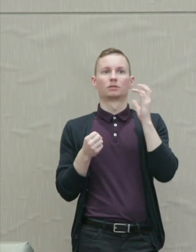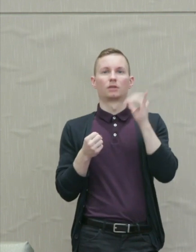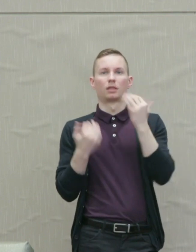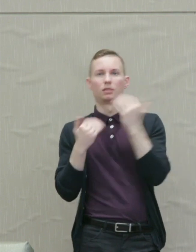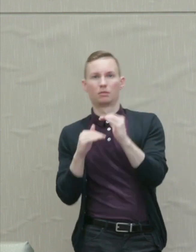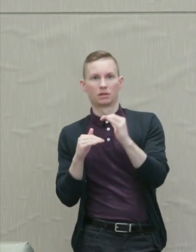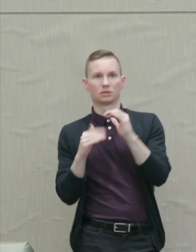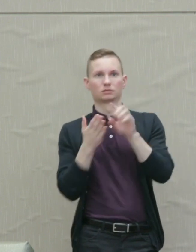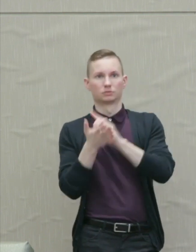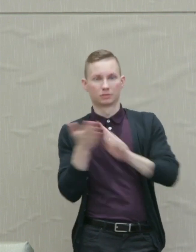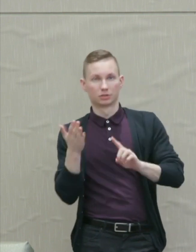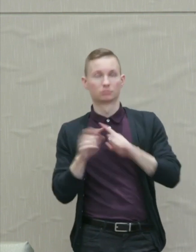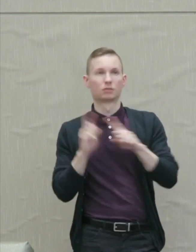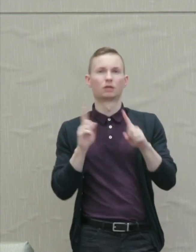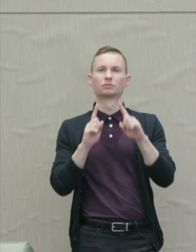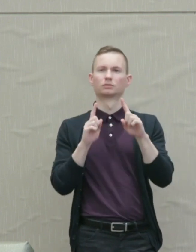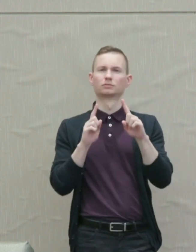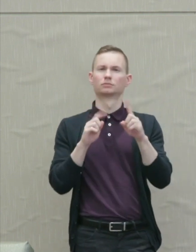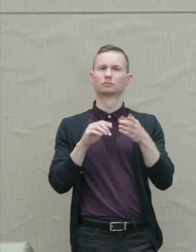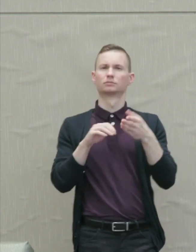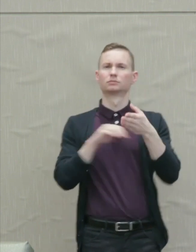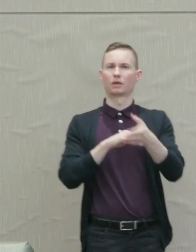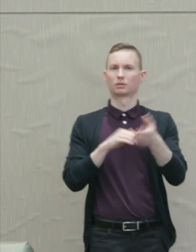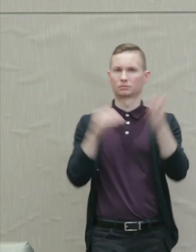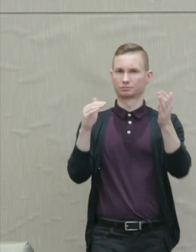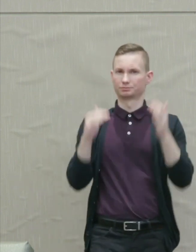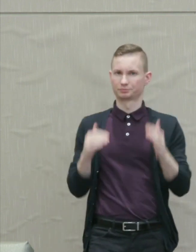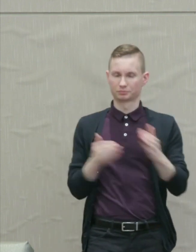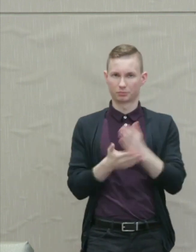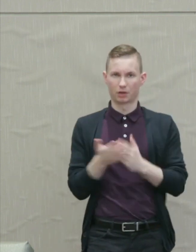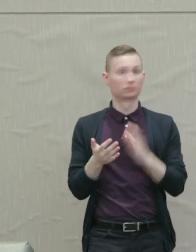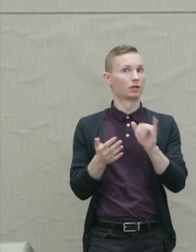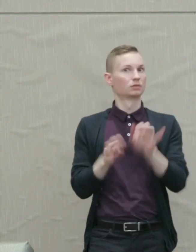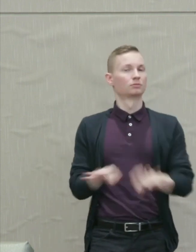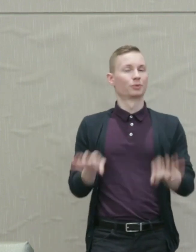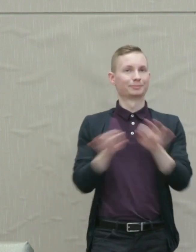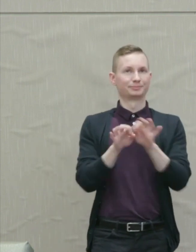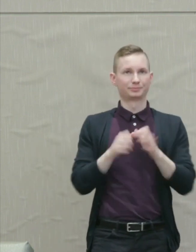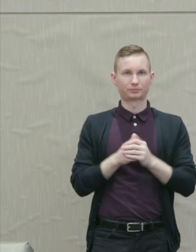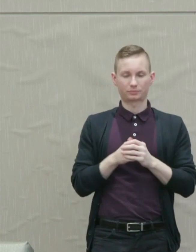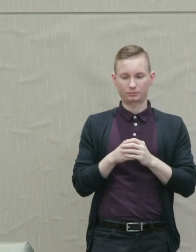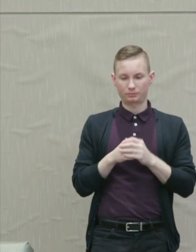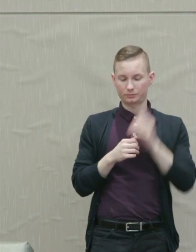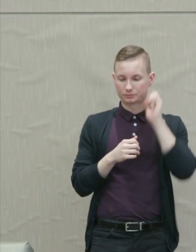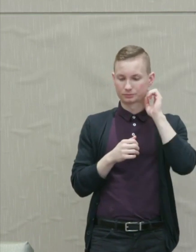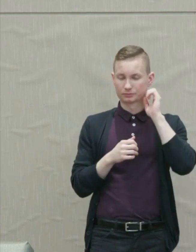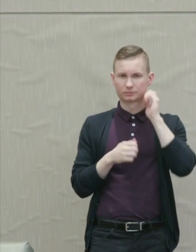But then the next move King makes is highly significant for instead of demonizing white